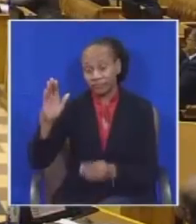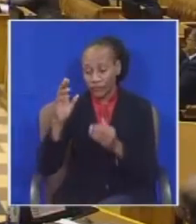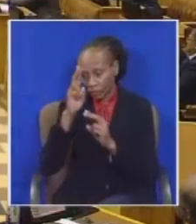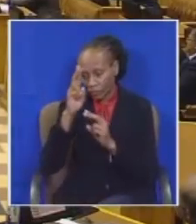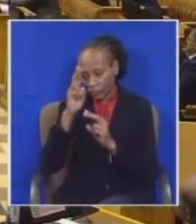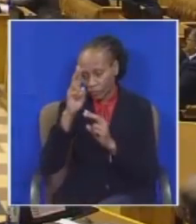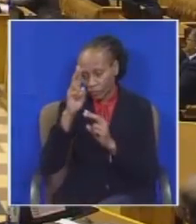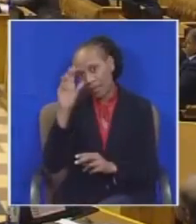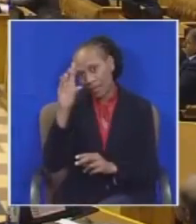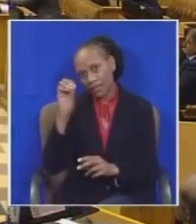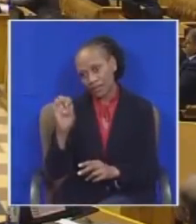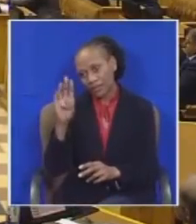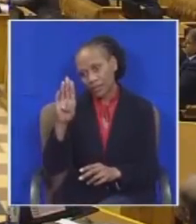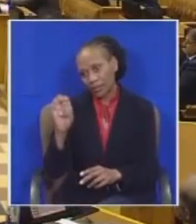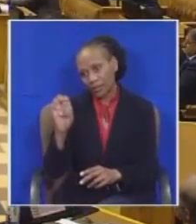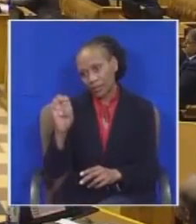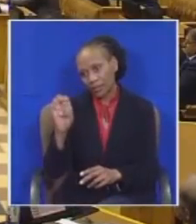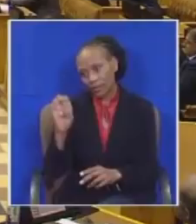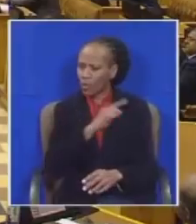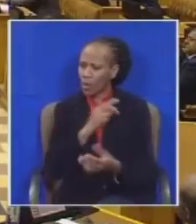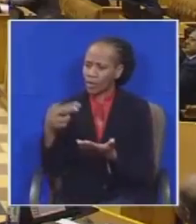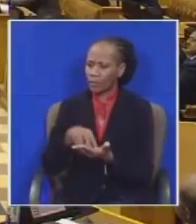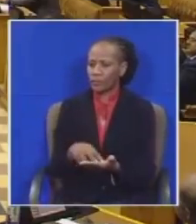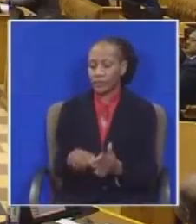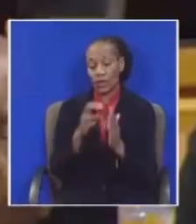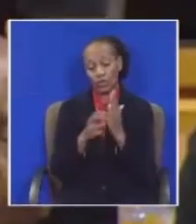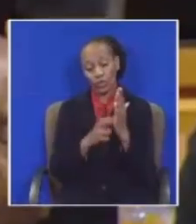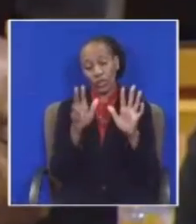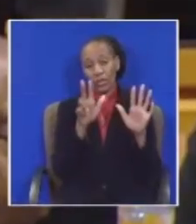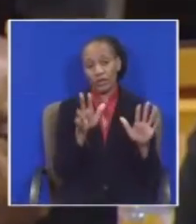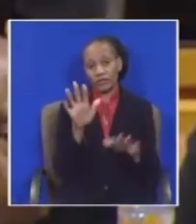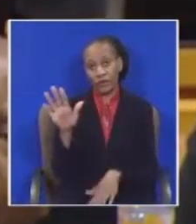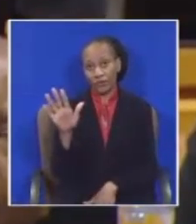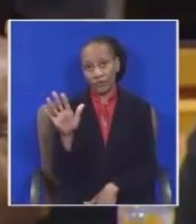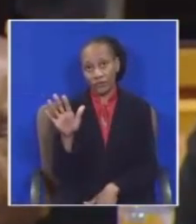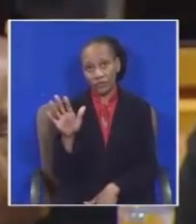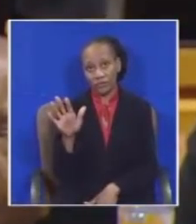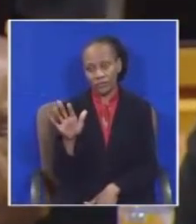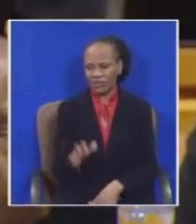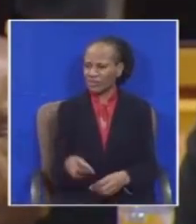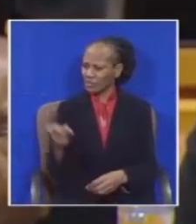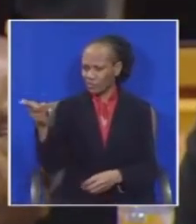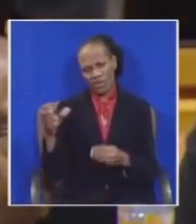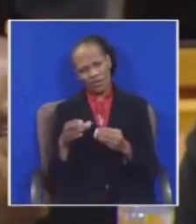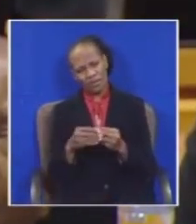Horonable Radebe, what's your point of order? I'm rising on rule 85 the member is casting aspersions on the character of the President